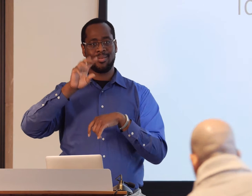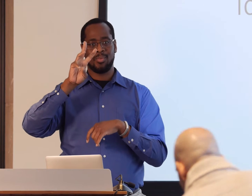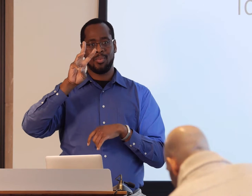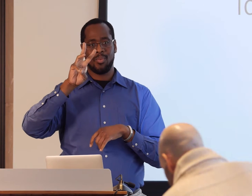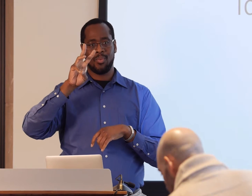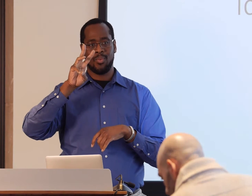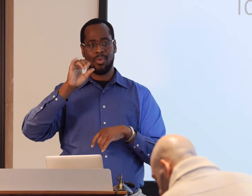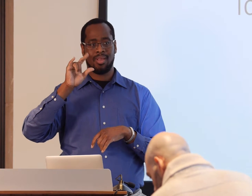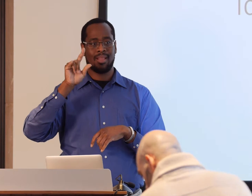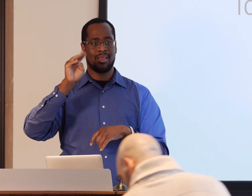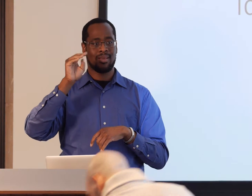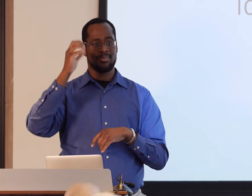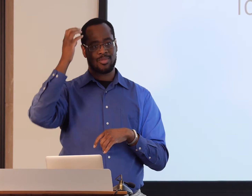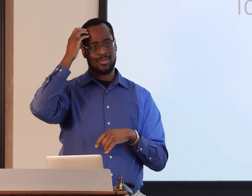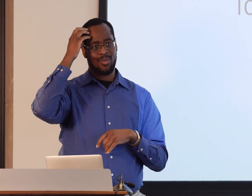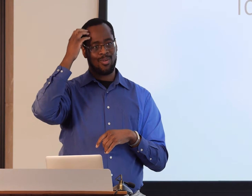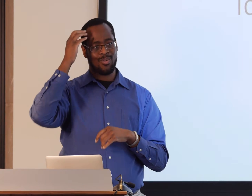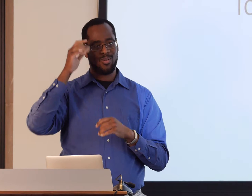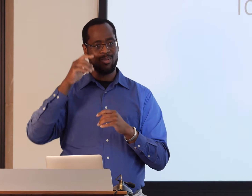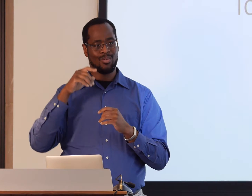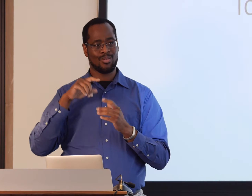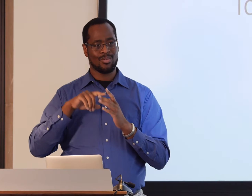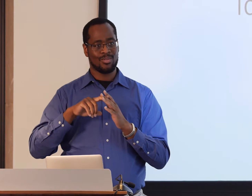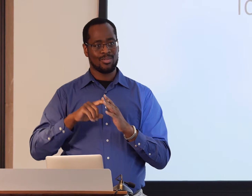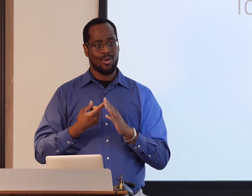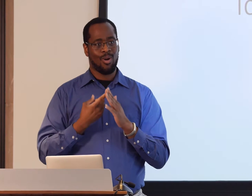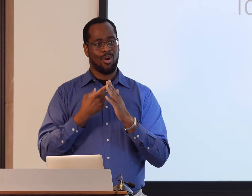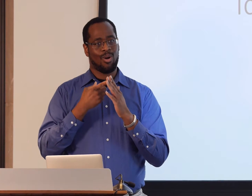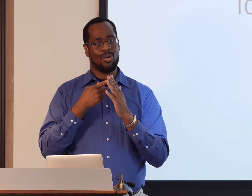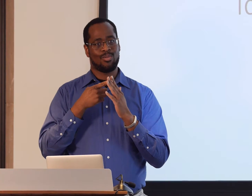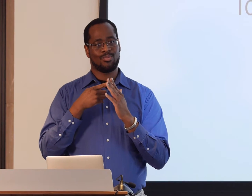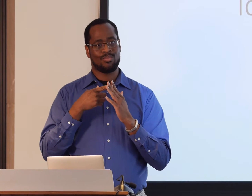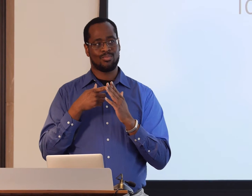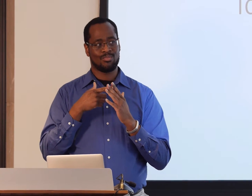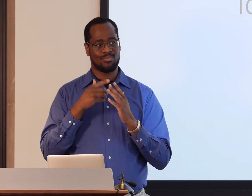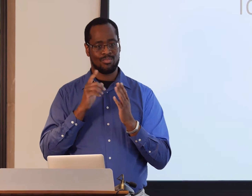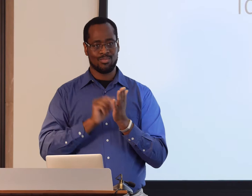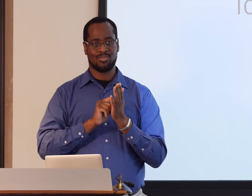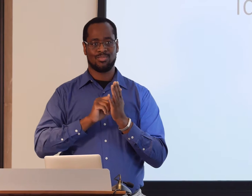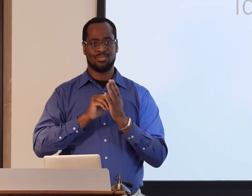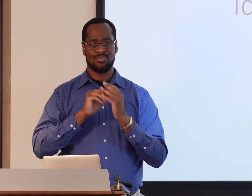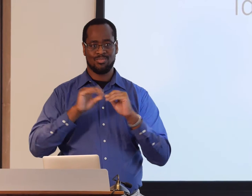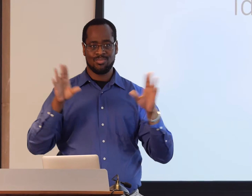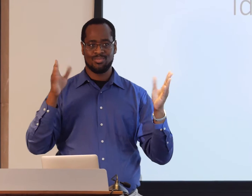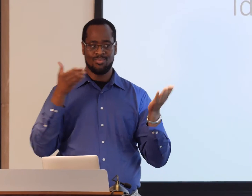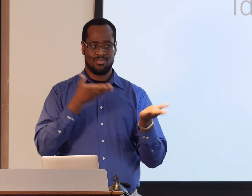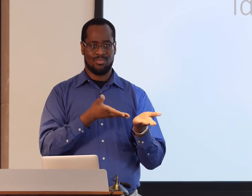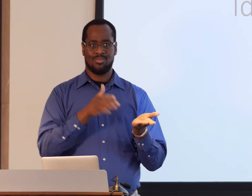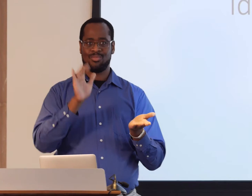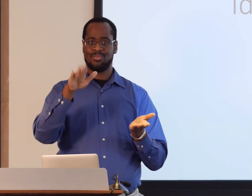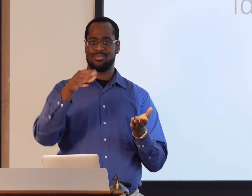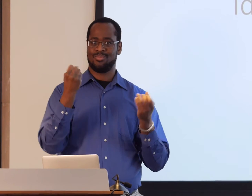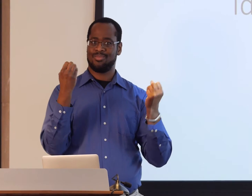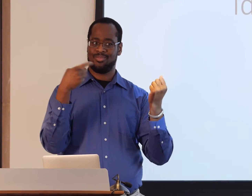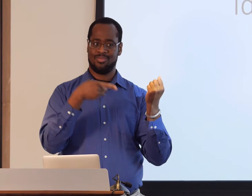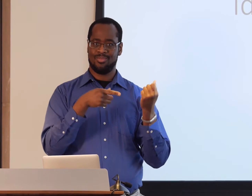and we know that linguistics was, ASL was really the research started in 1965